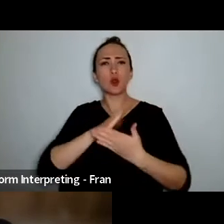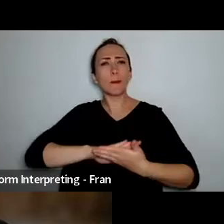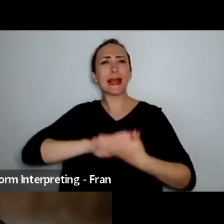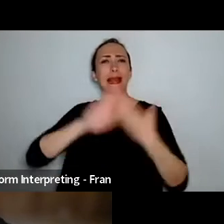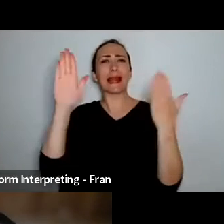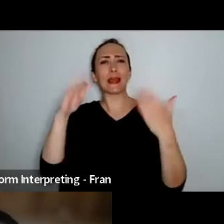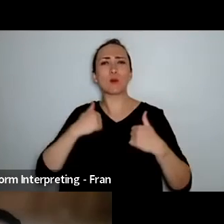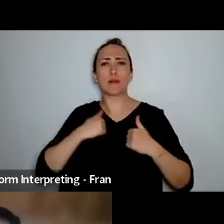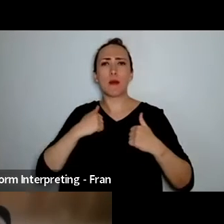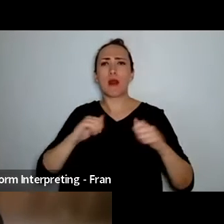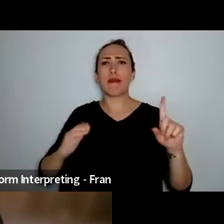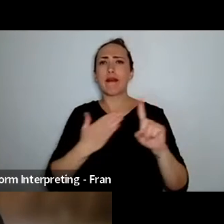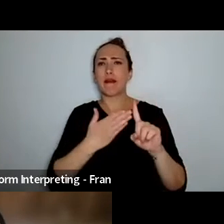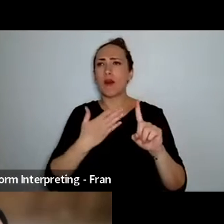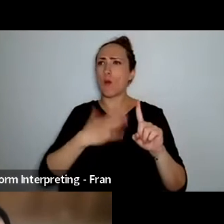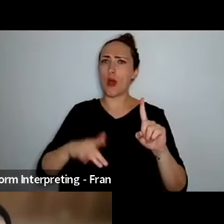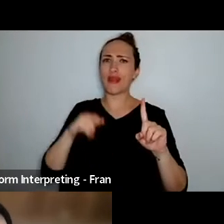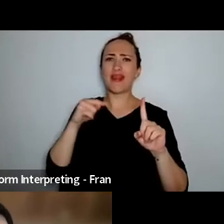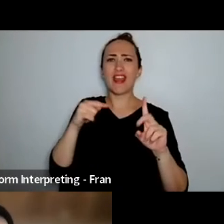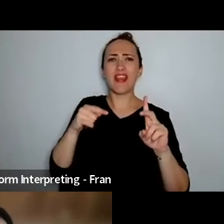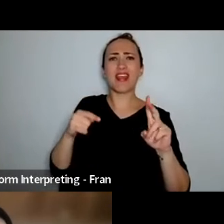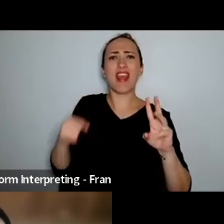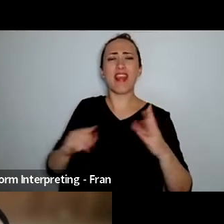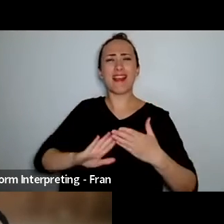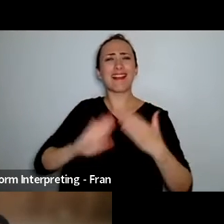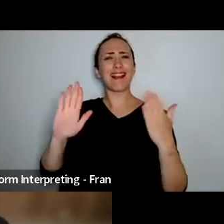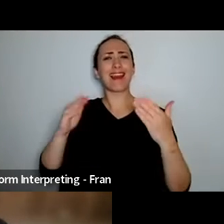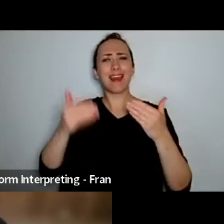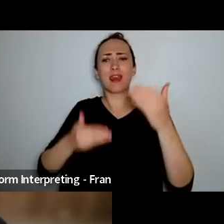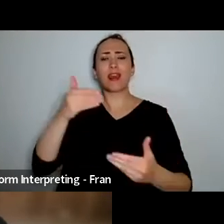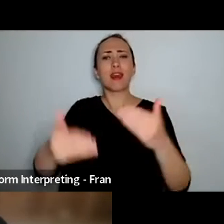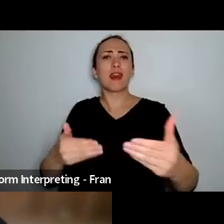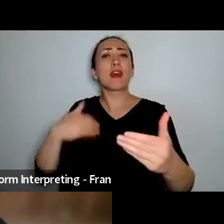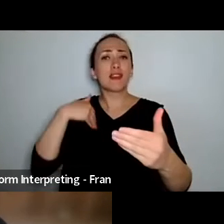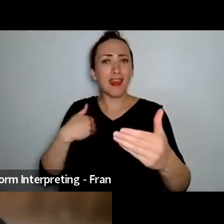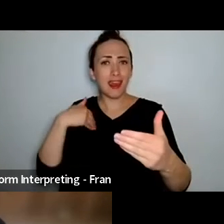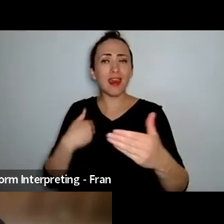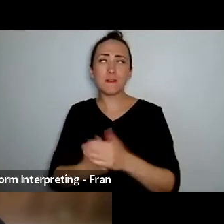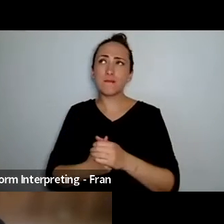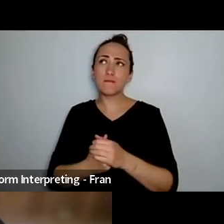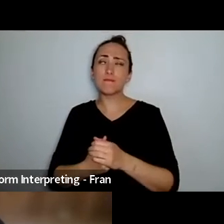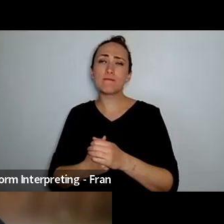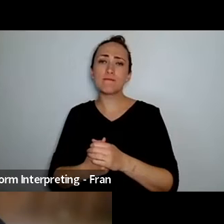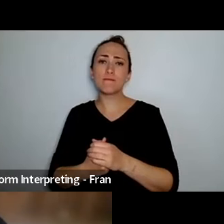I'm wanting and and what I'm describing and you know as a choreographer when um